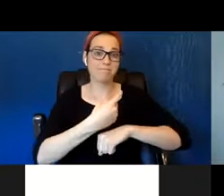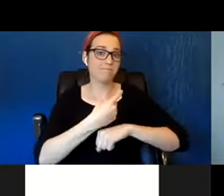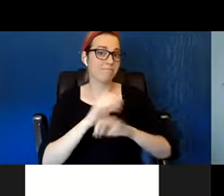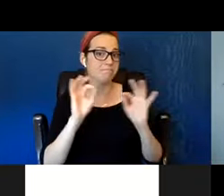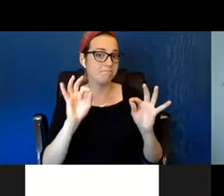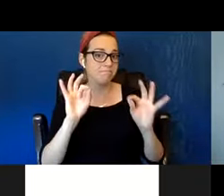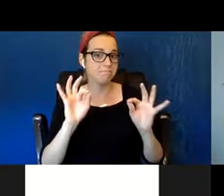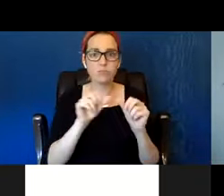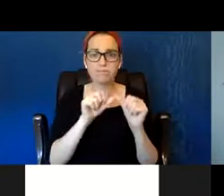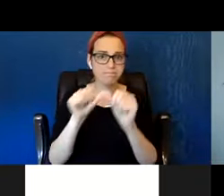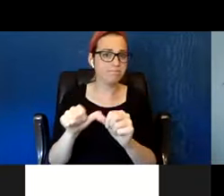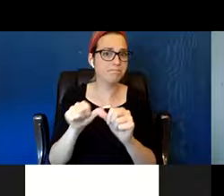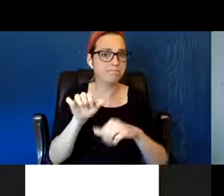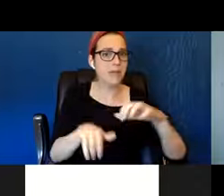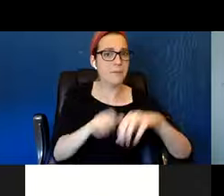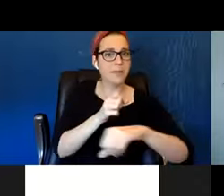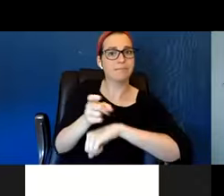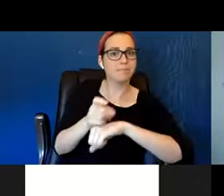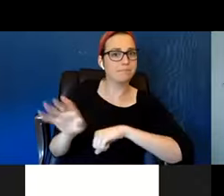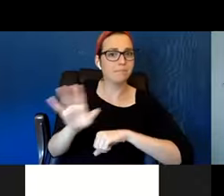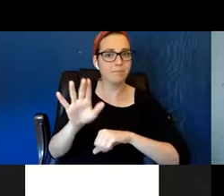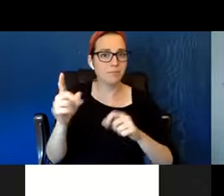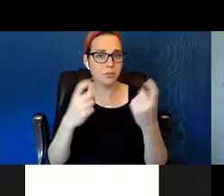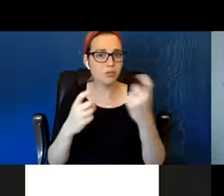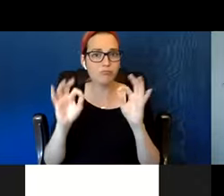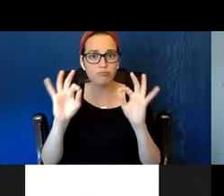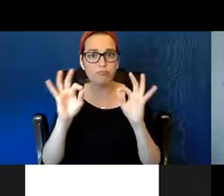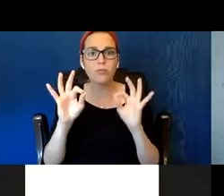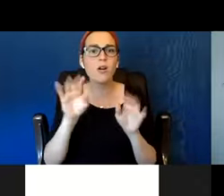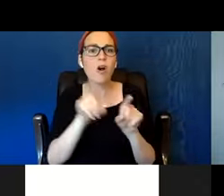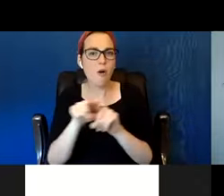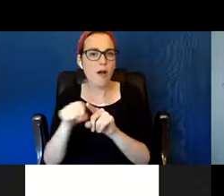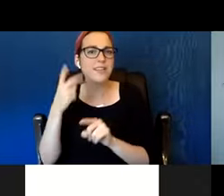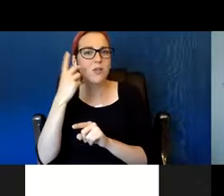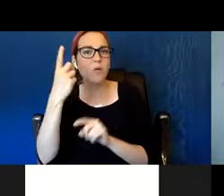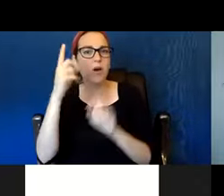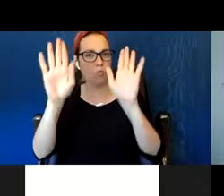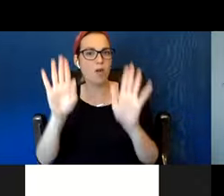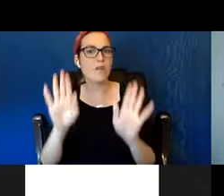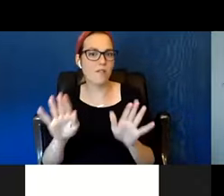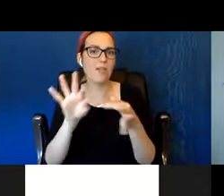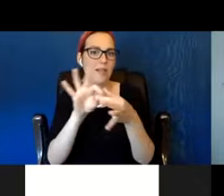We also had a wonderful comment saying, love the love, excellent recommendation.